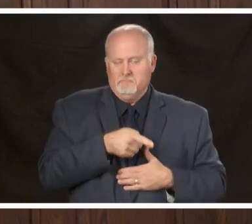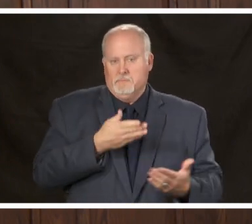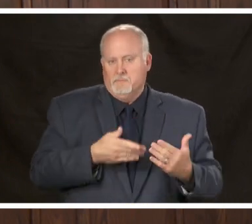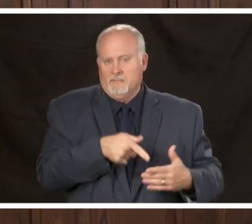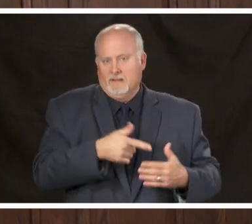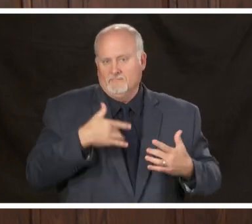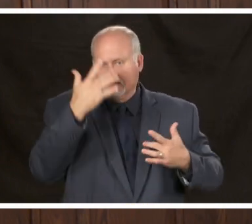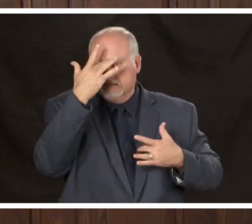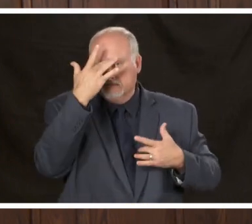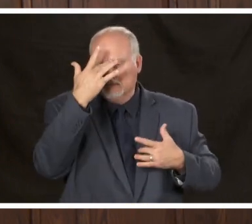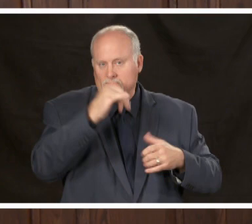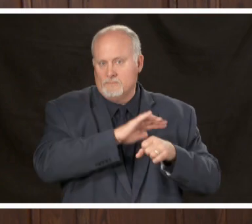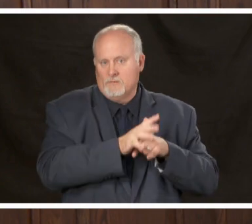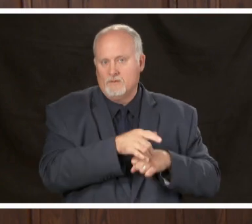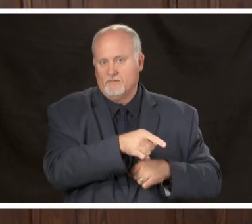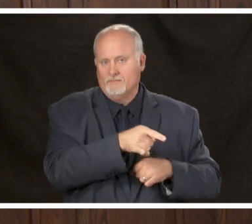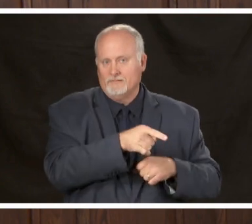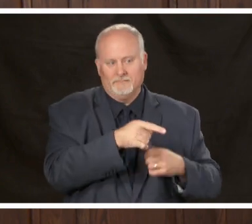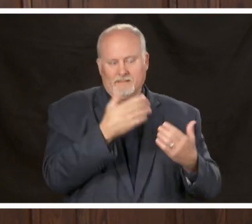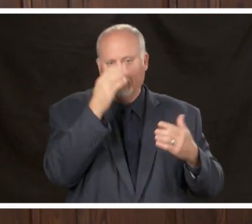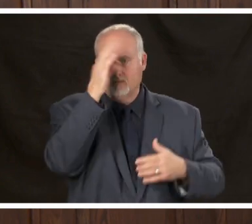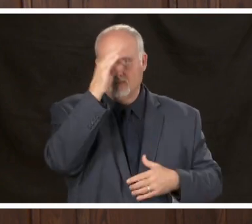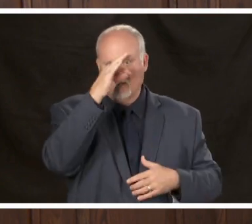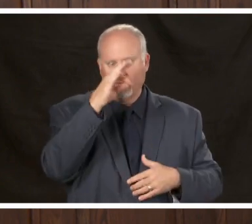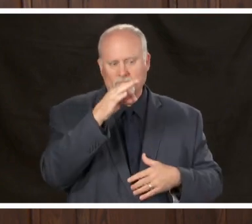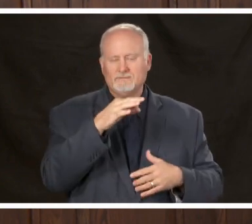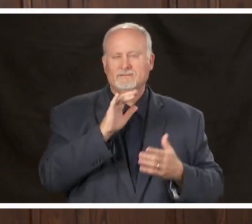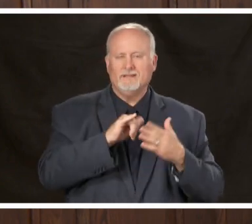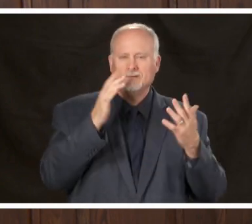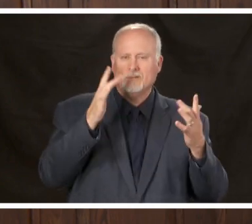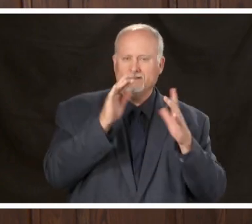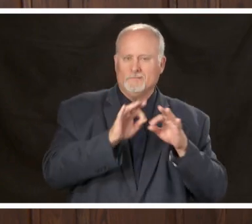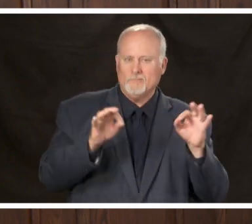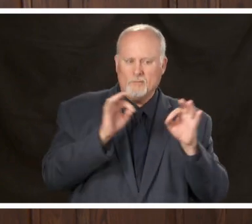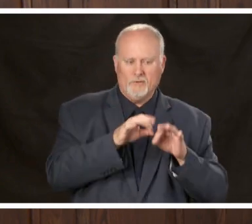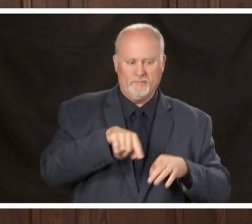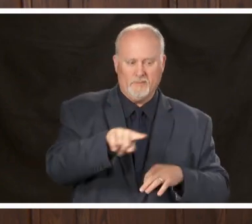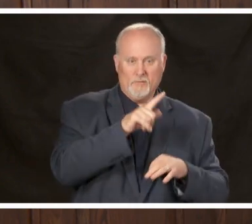only our patients and any family member that might accompany them to wear a mask